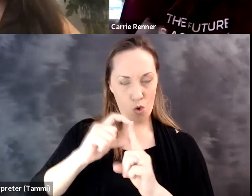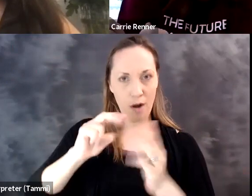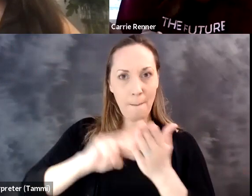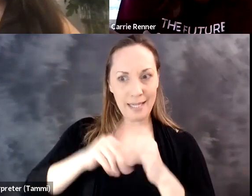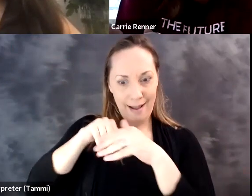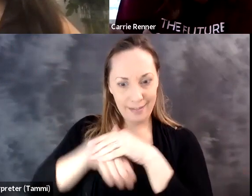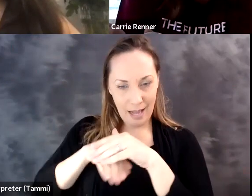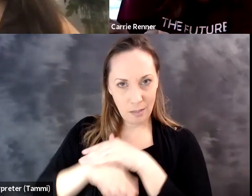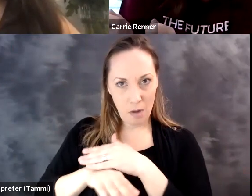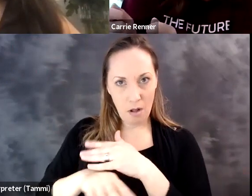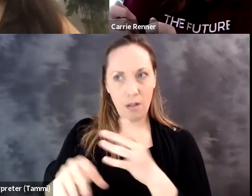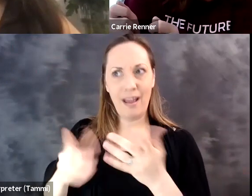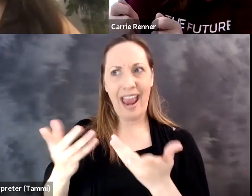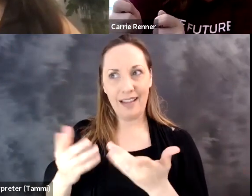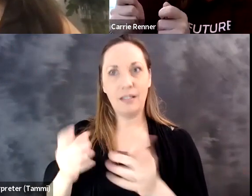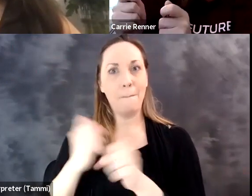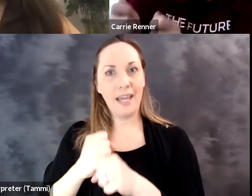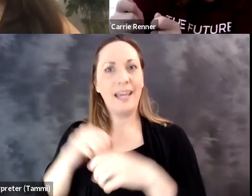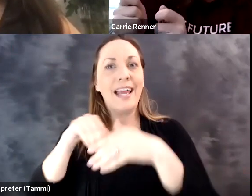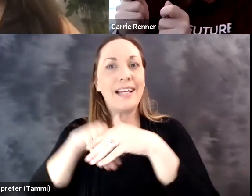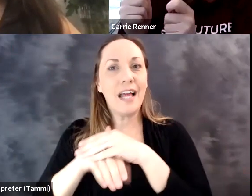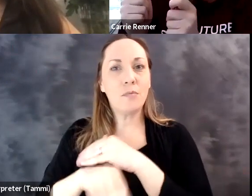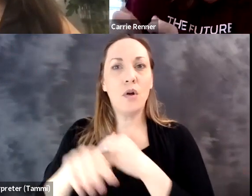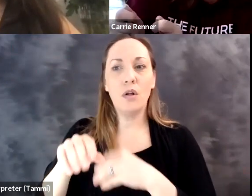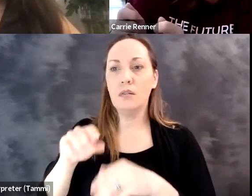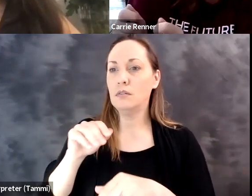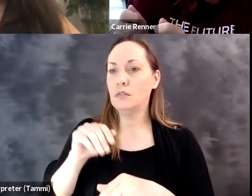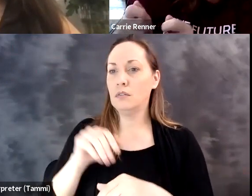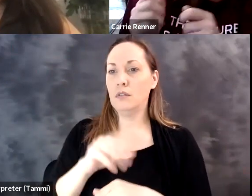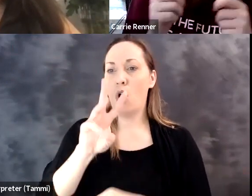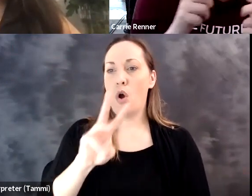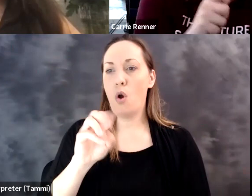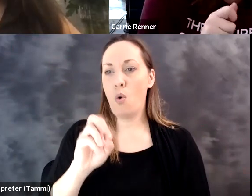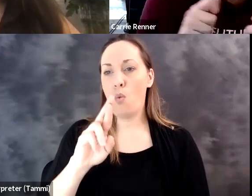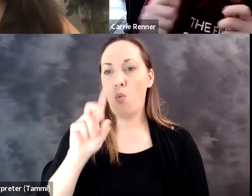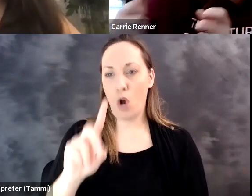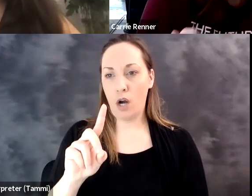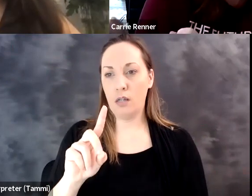understanding of what the word means and actually delivering accessible work